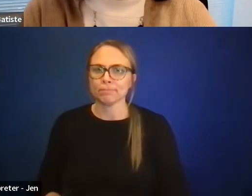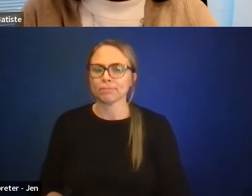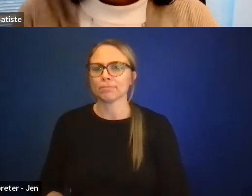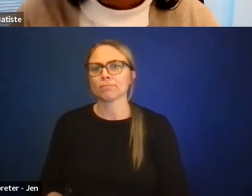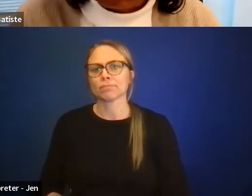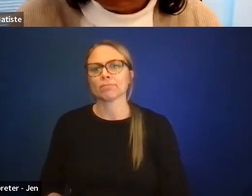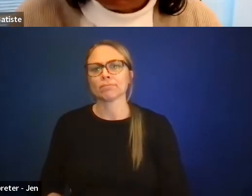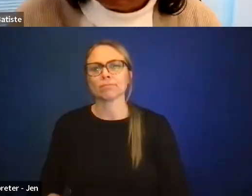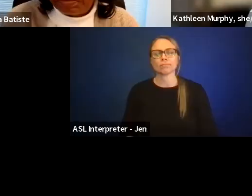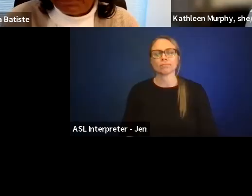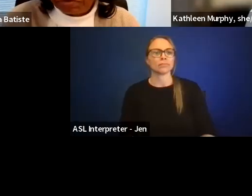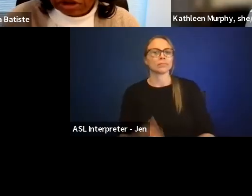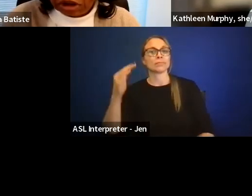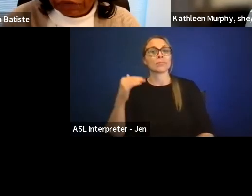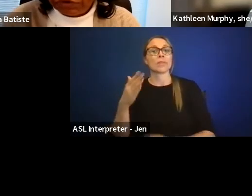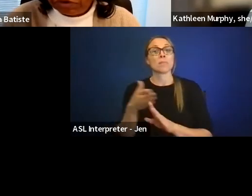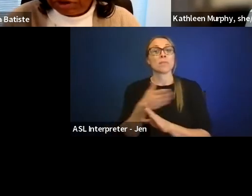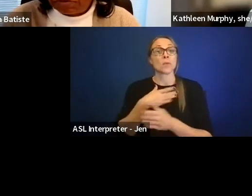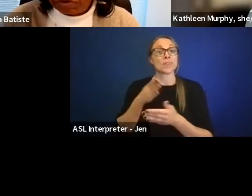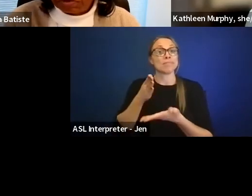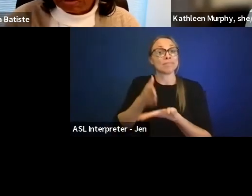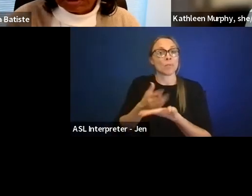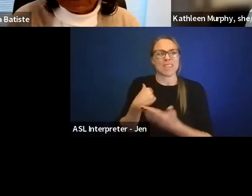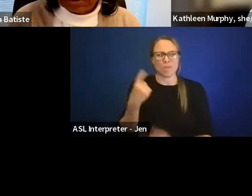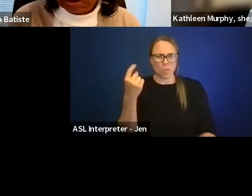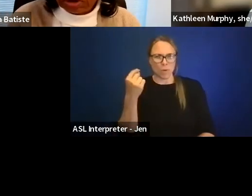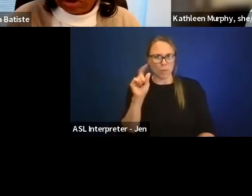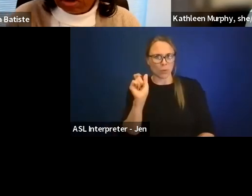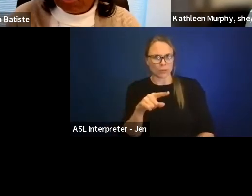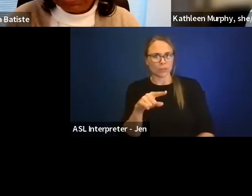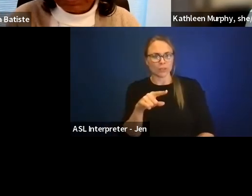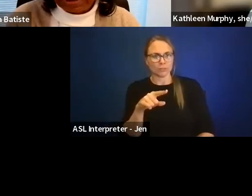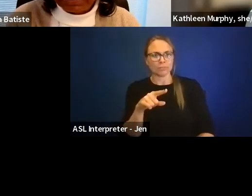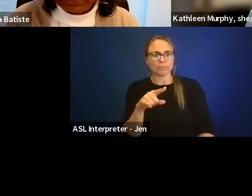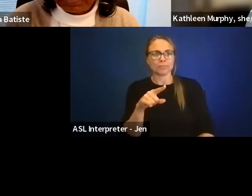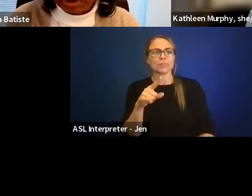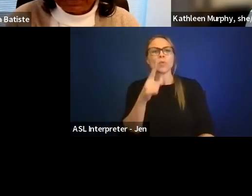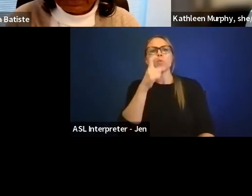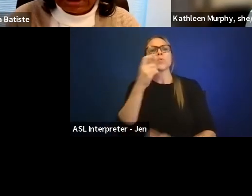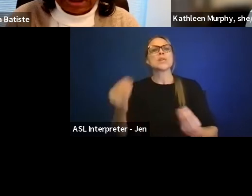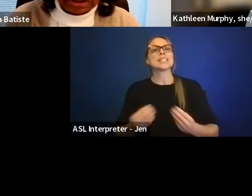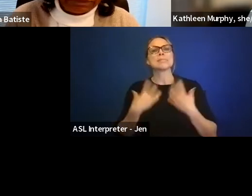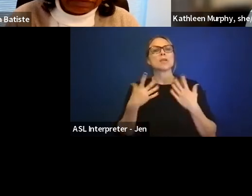Okay, well, before we close, Judy, we have one more question. Who inspires you most in life?